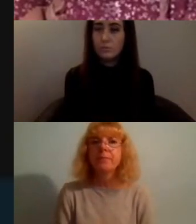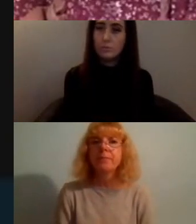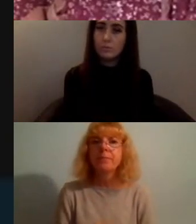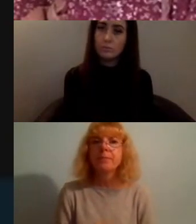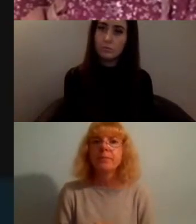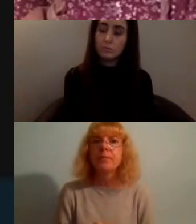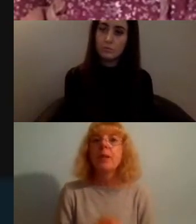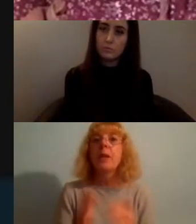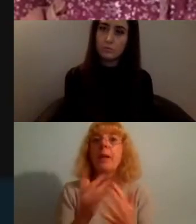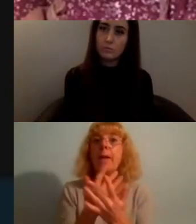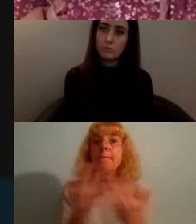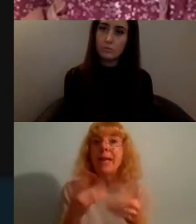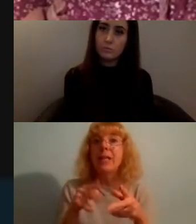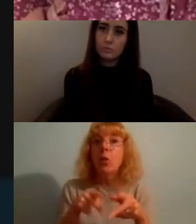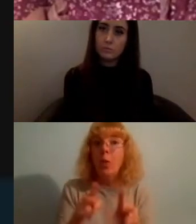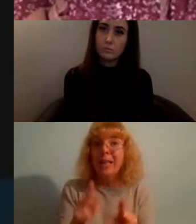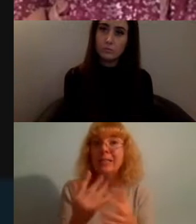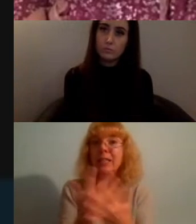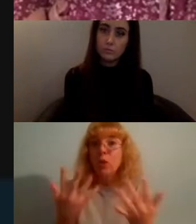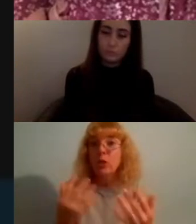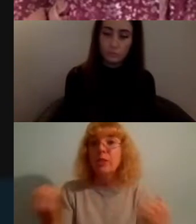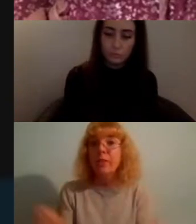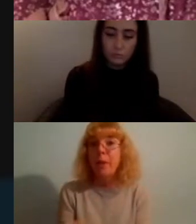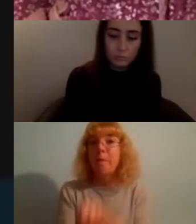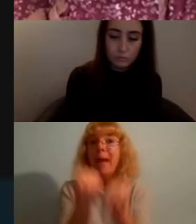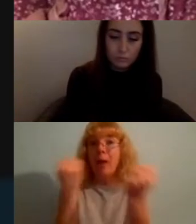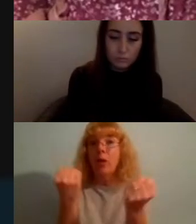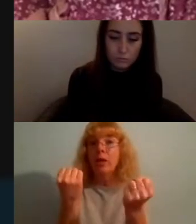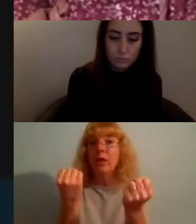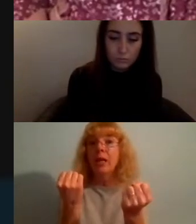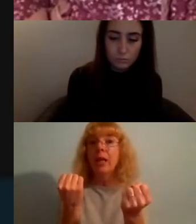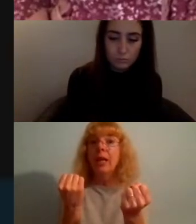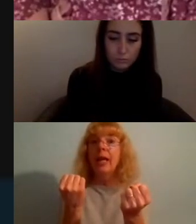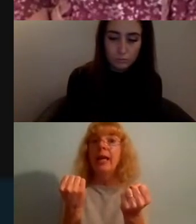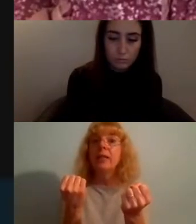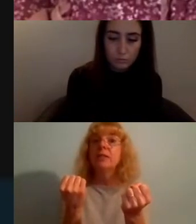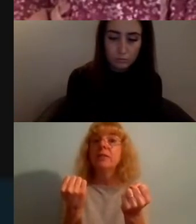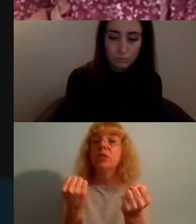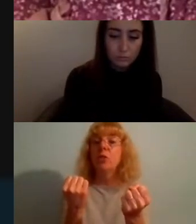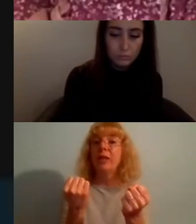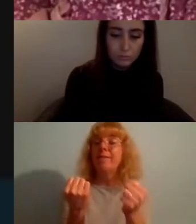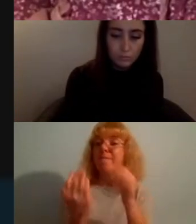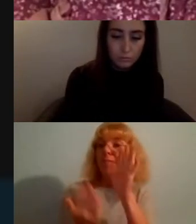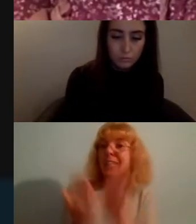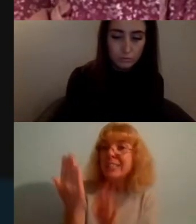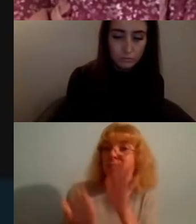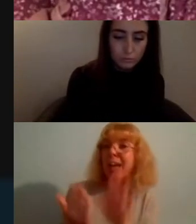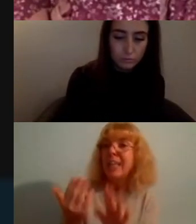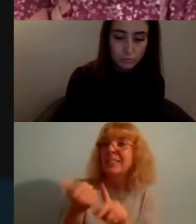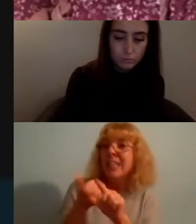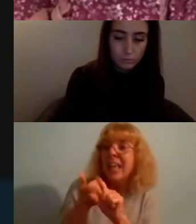a lot of power in showing up to spaces in real life campaigning and having a physical presence